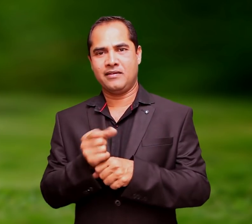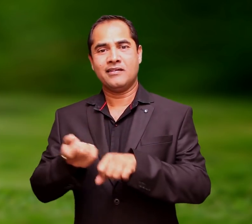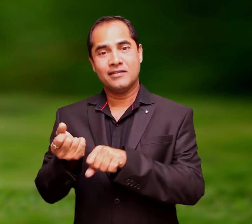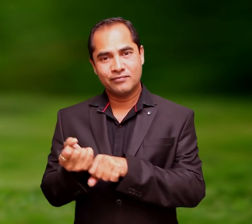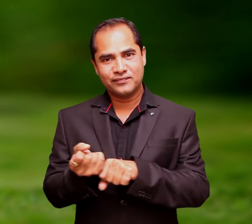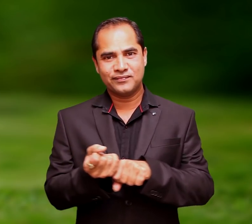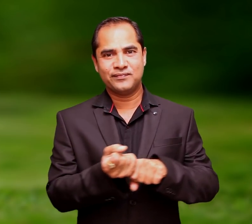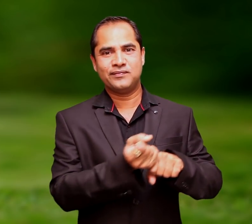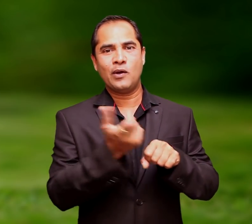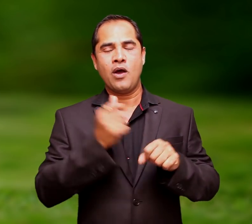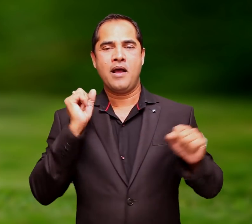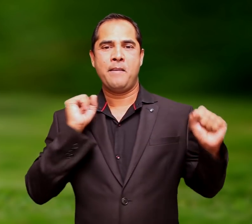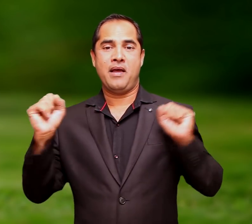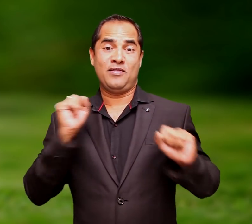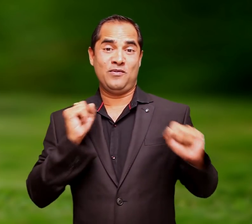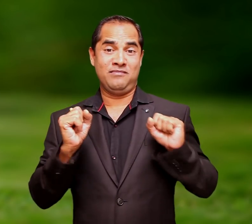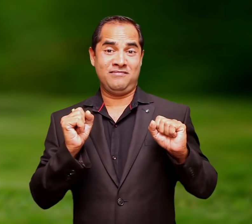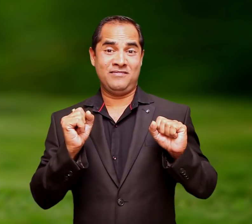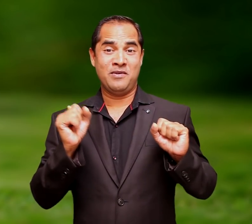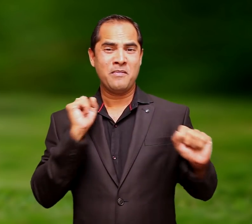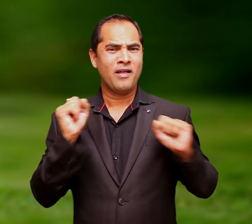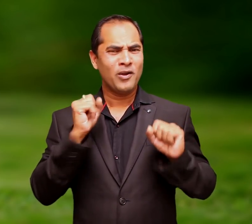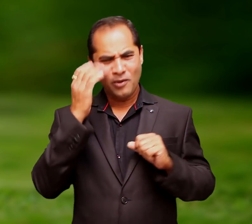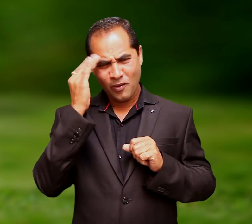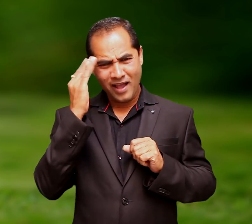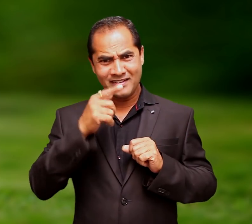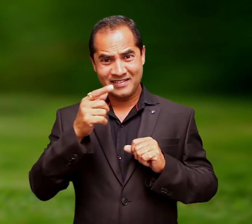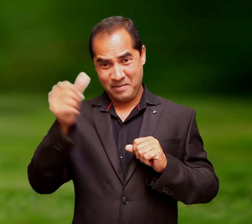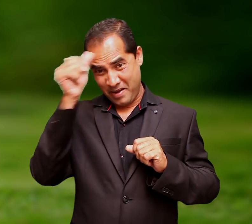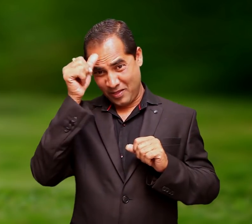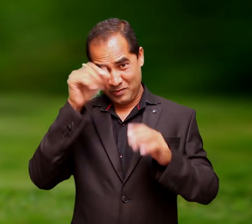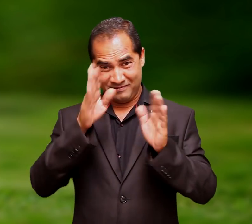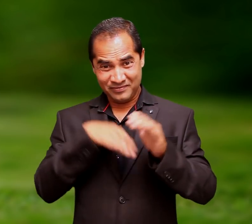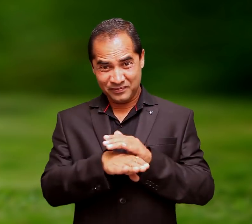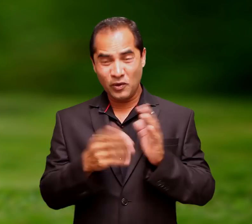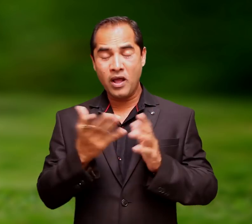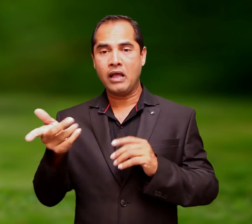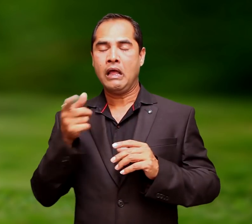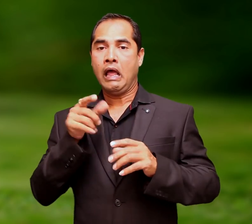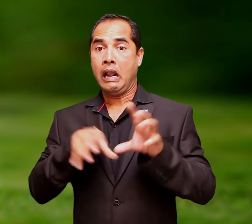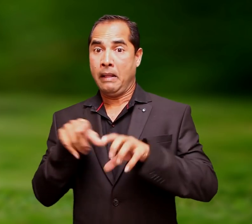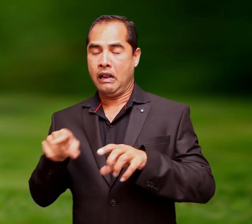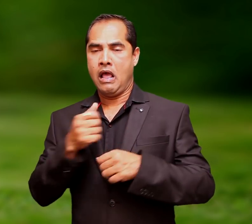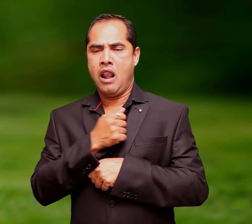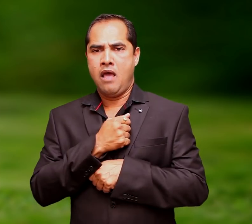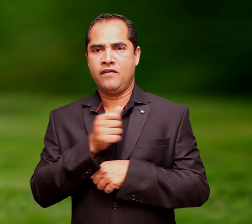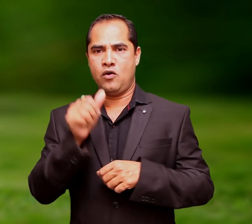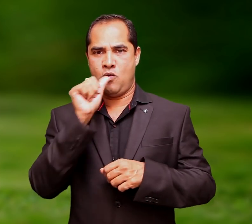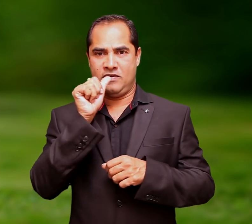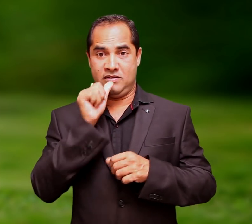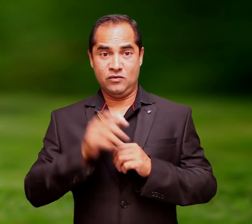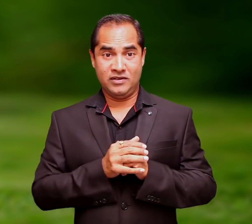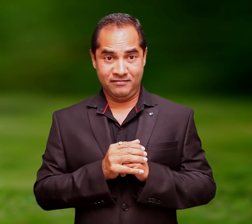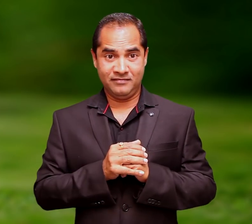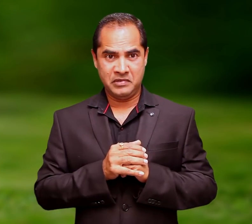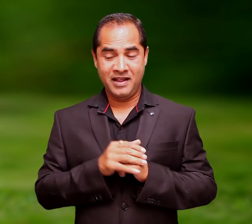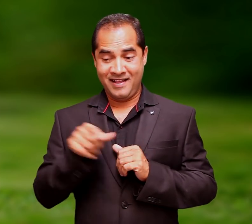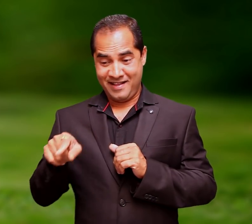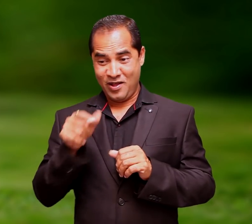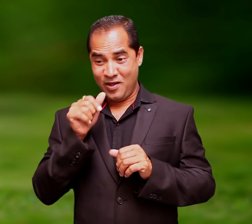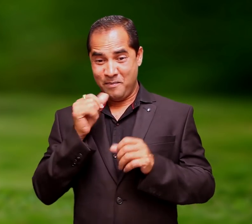and I took him on the lead to the bathroom. If you know otters love water